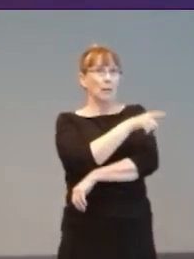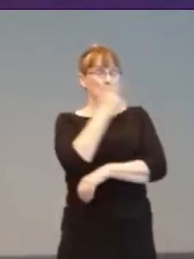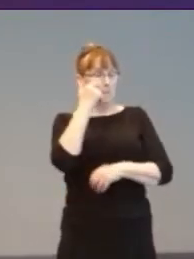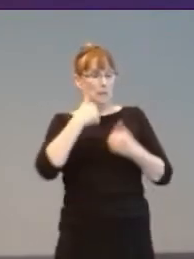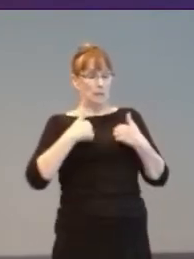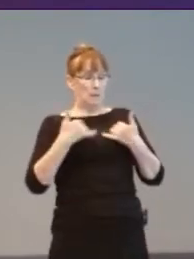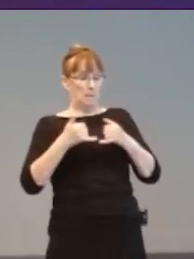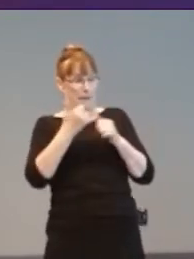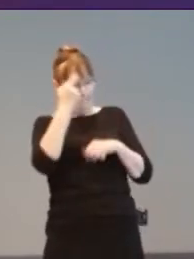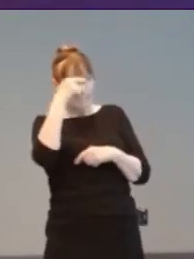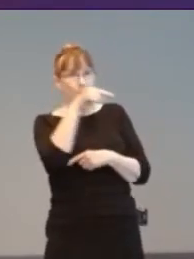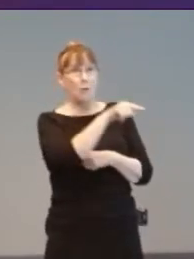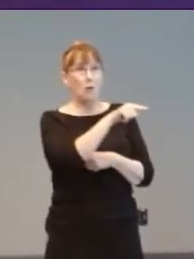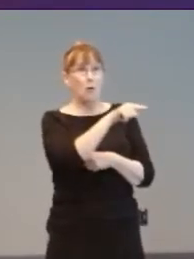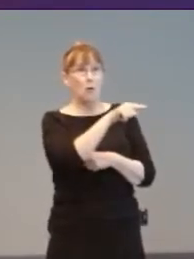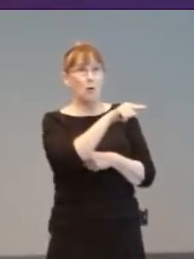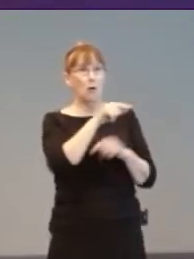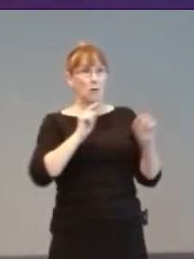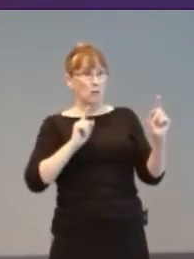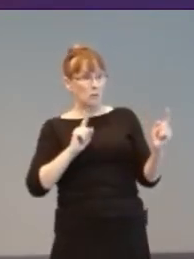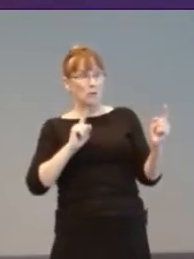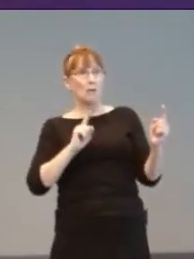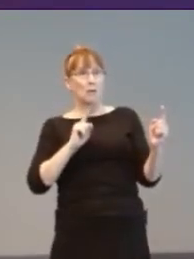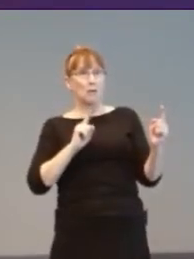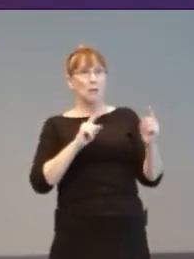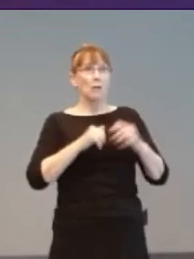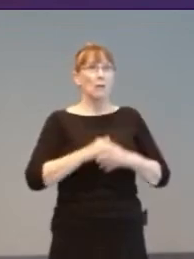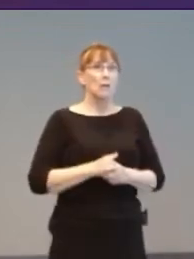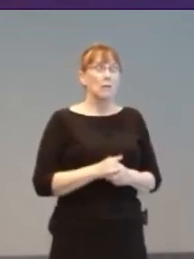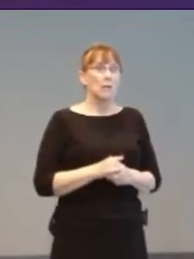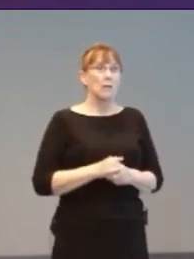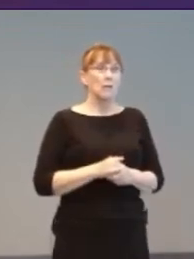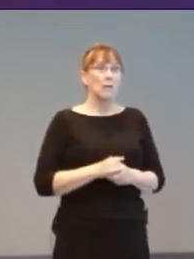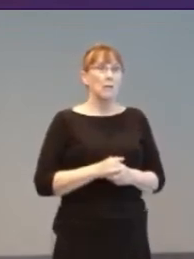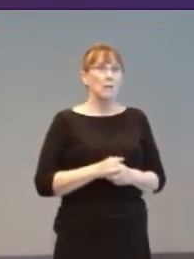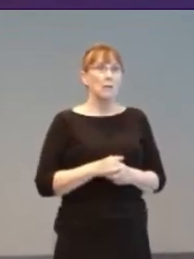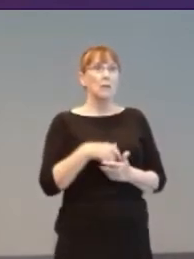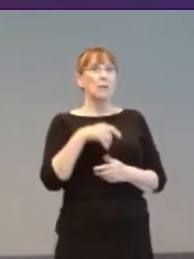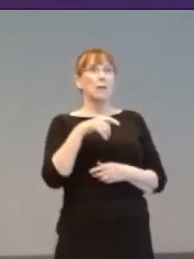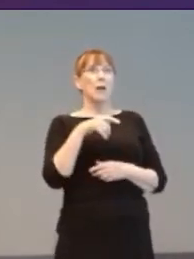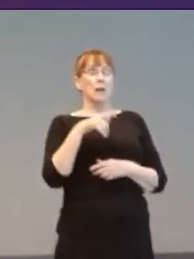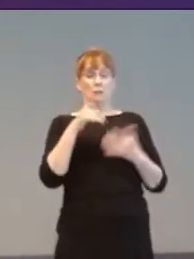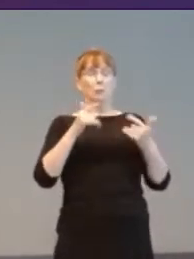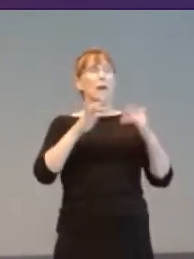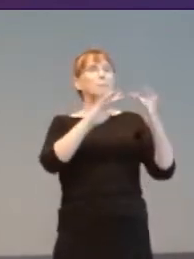was inspired by children stuck in hospital asking if there was some way that they could play.